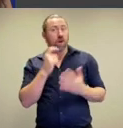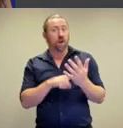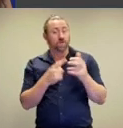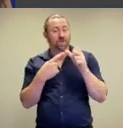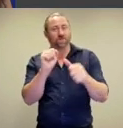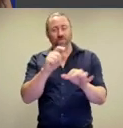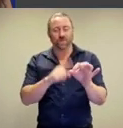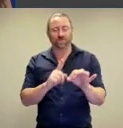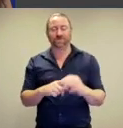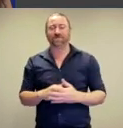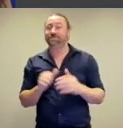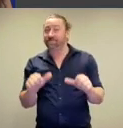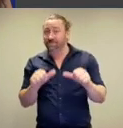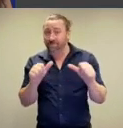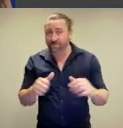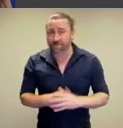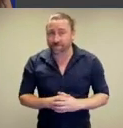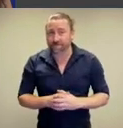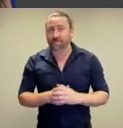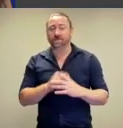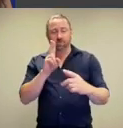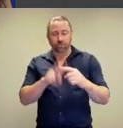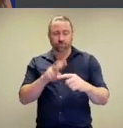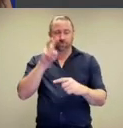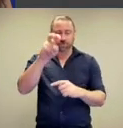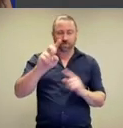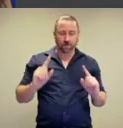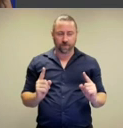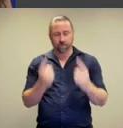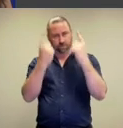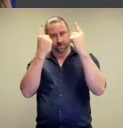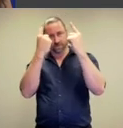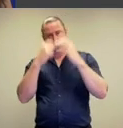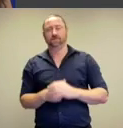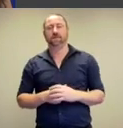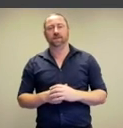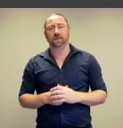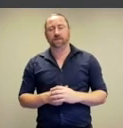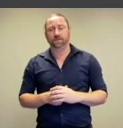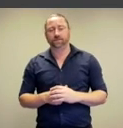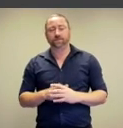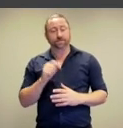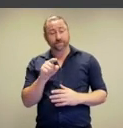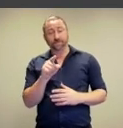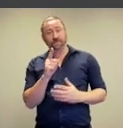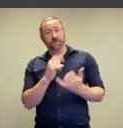and I will try to get to you. Alright,